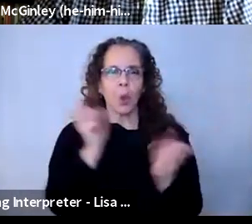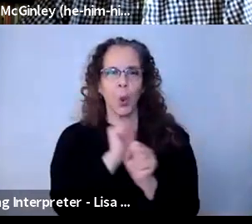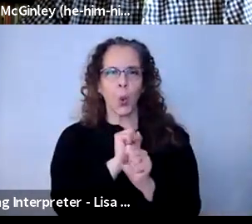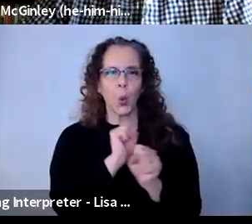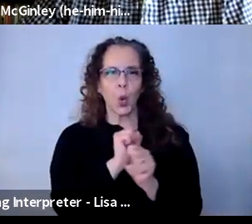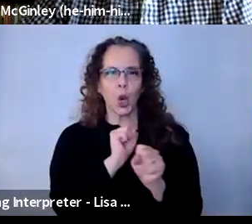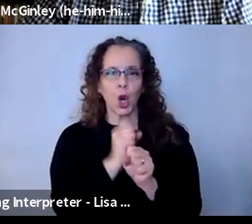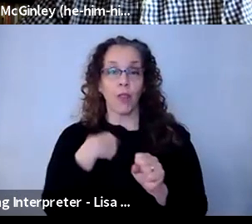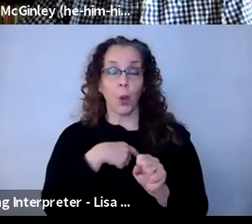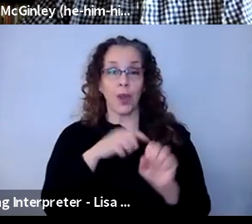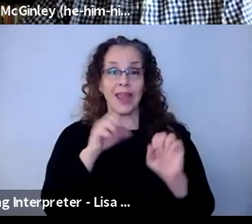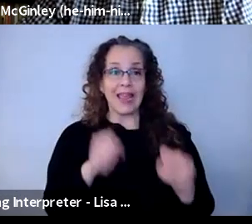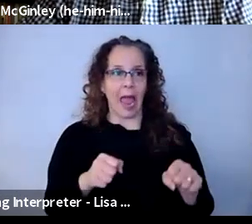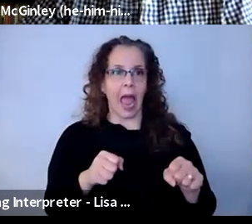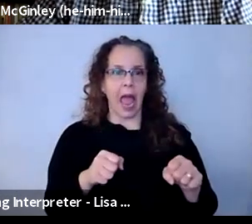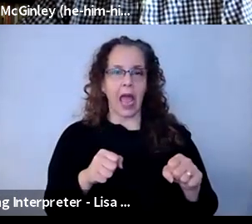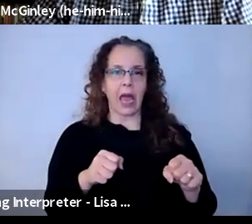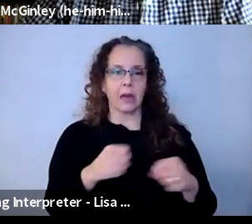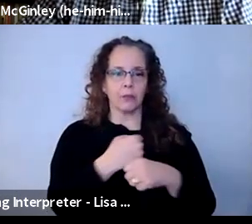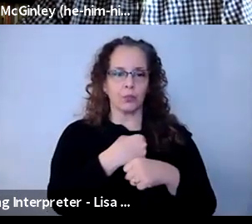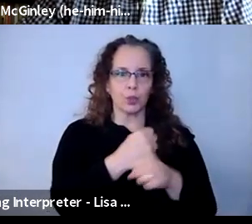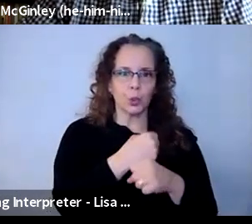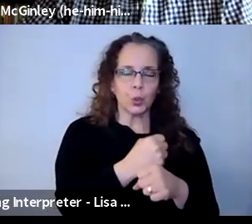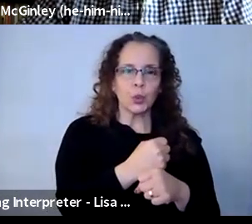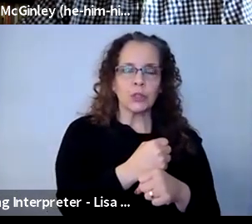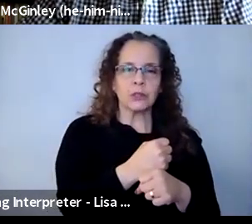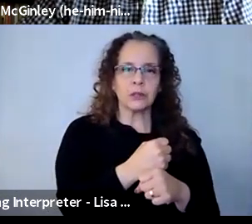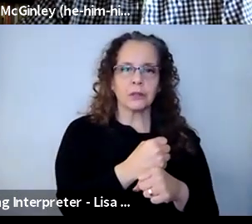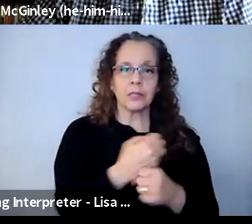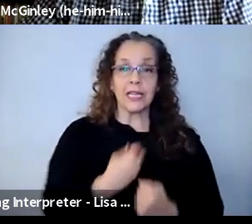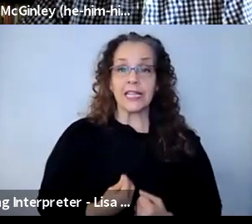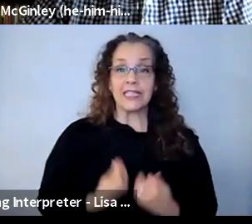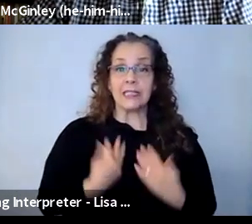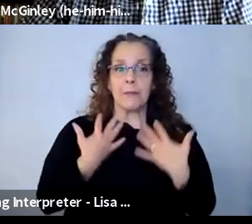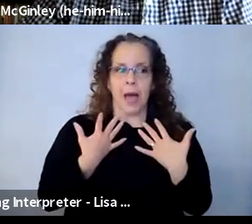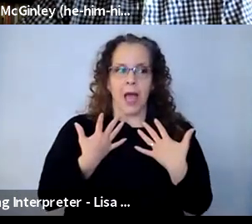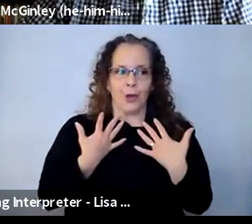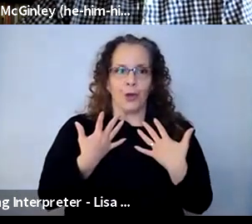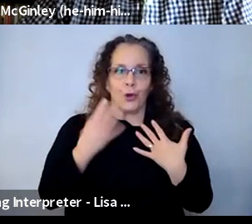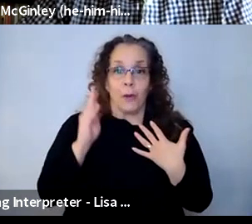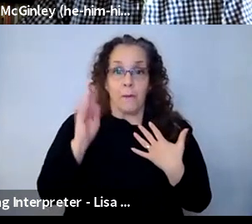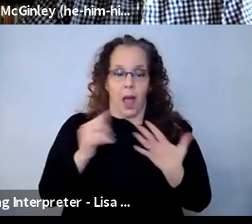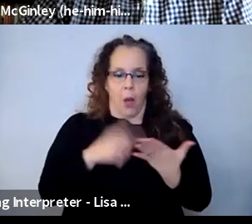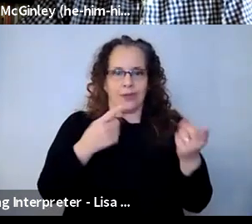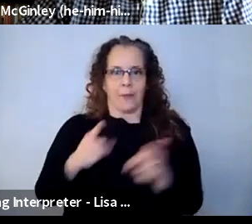this moment, produce in this moment that is inspired by the moment and is also responding to the moment. It could be